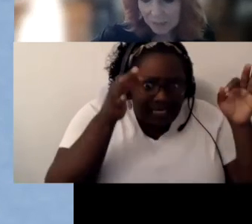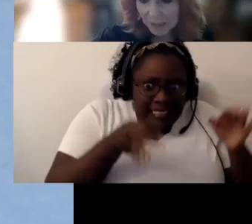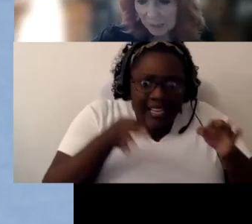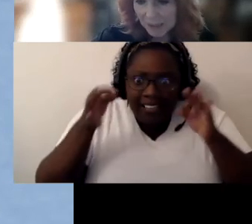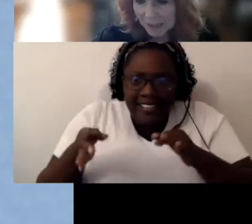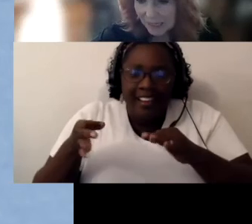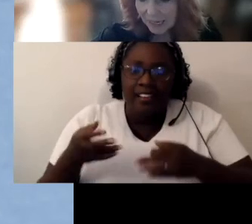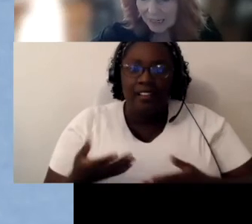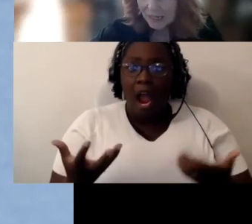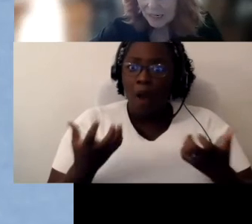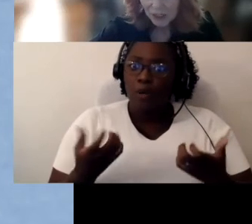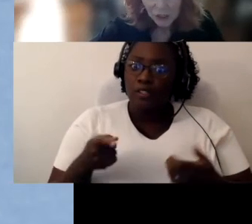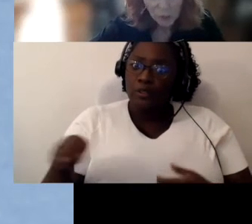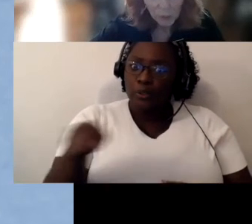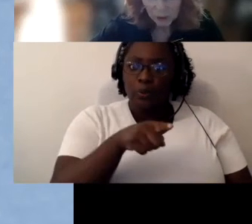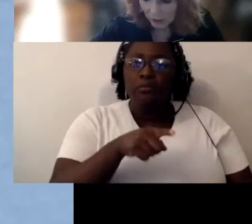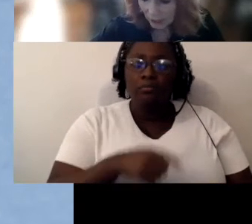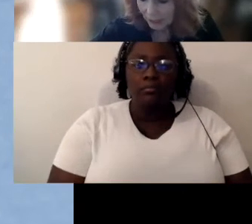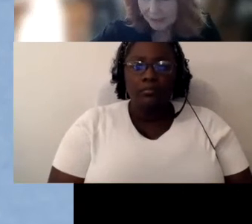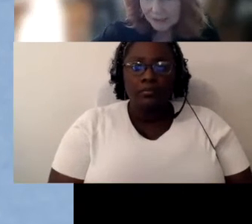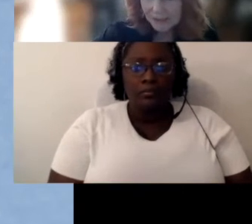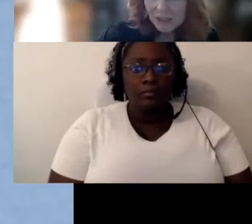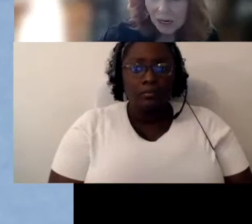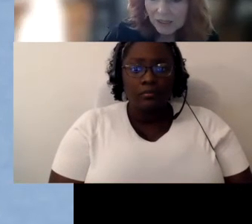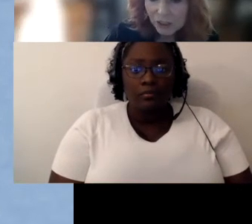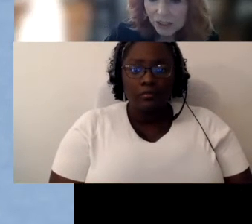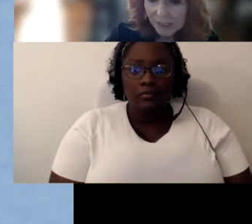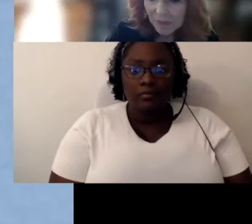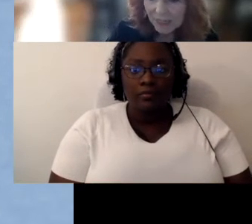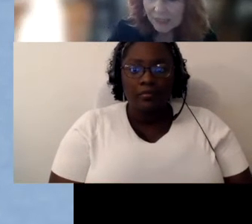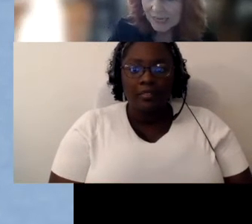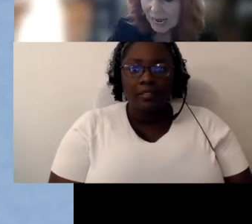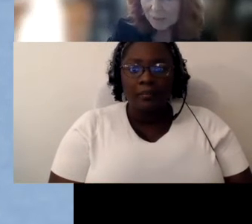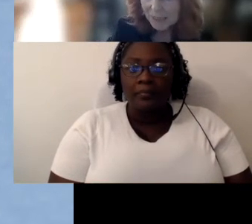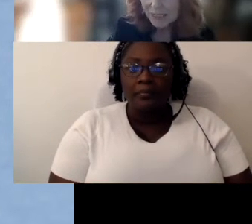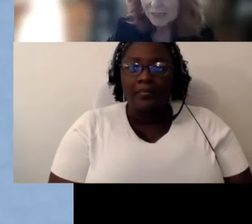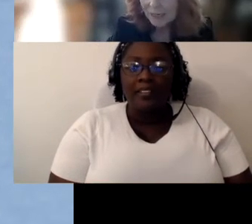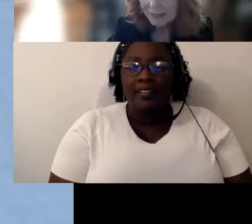you to be able to say, you know we're not. It's not just something that's happening at